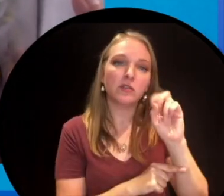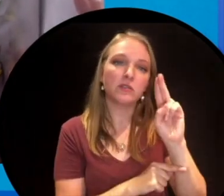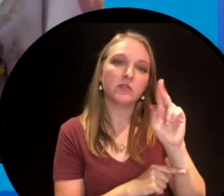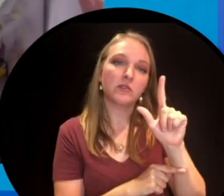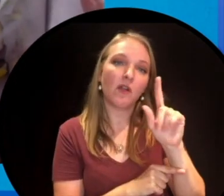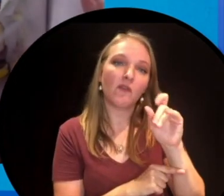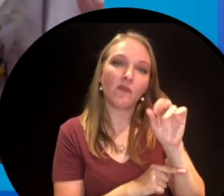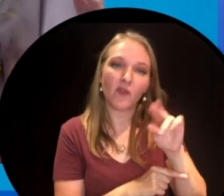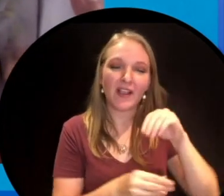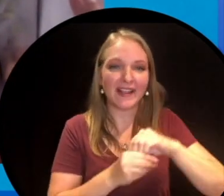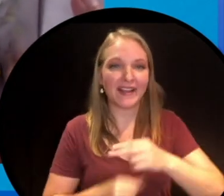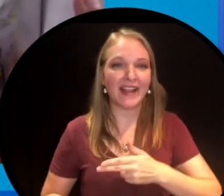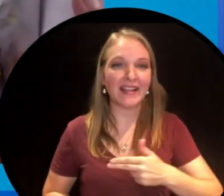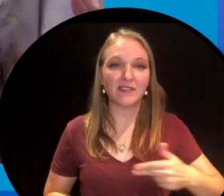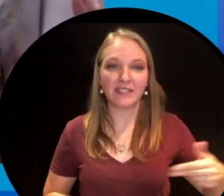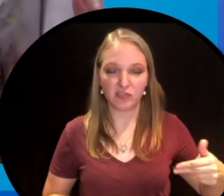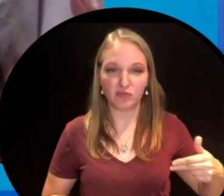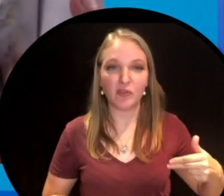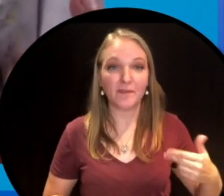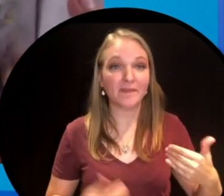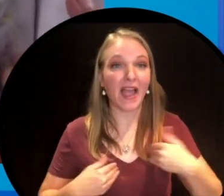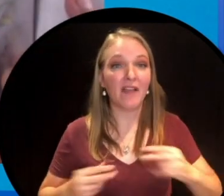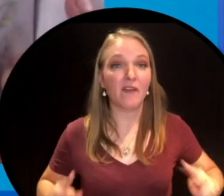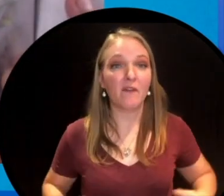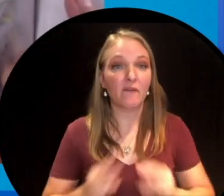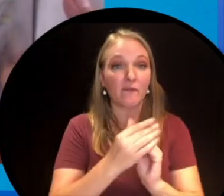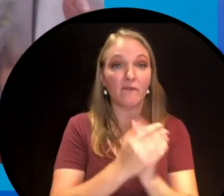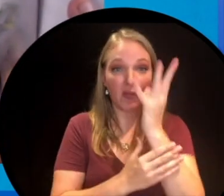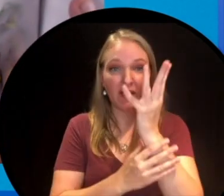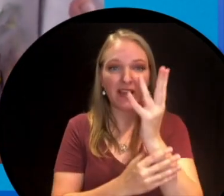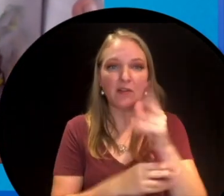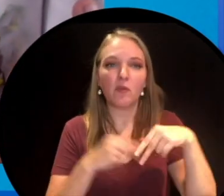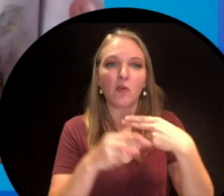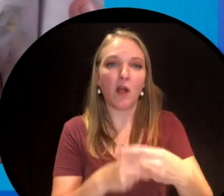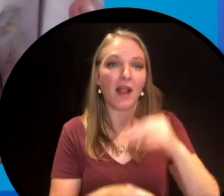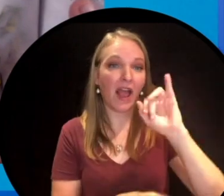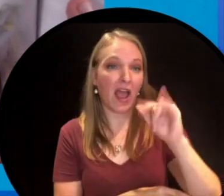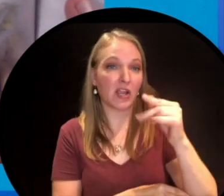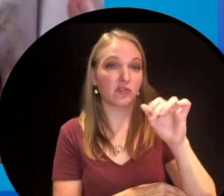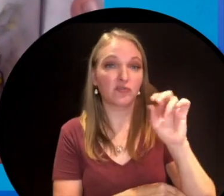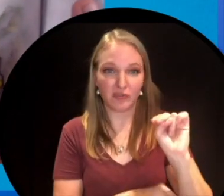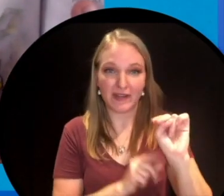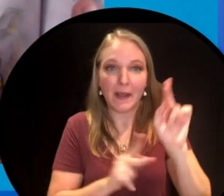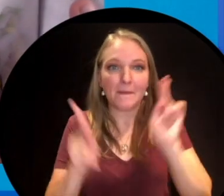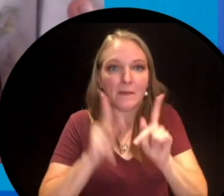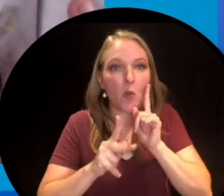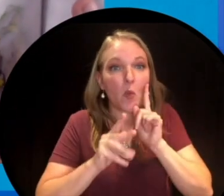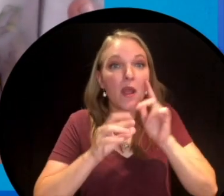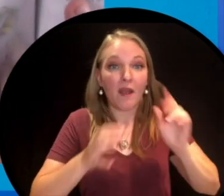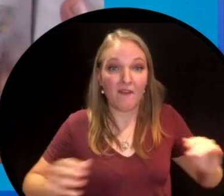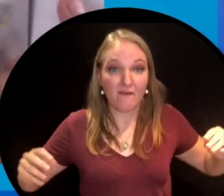which is in one place in Indonesia and a volcano called Igen Igen. There are people who go into it,